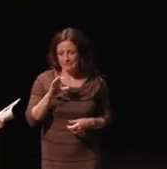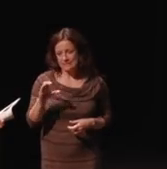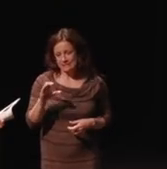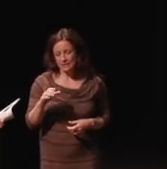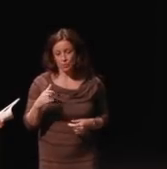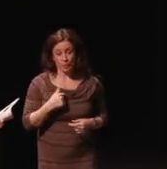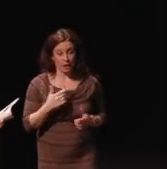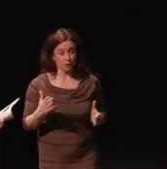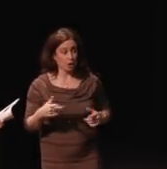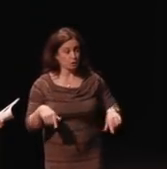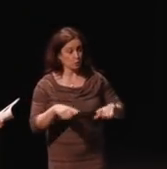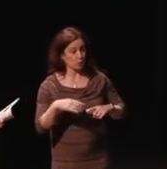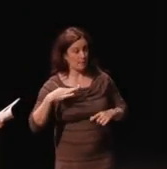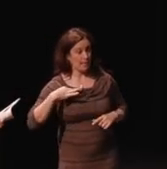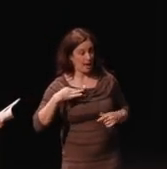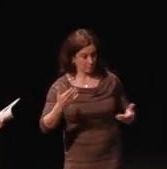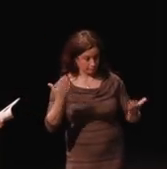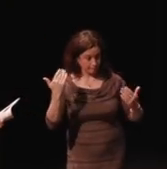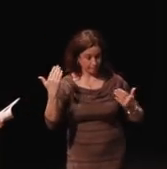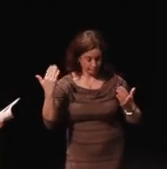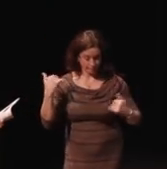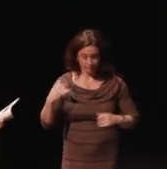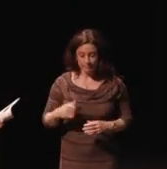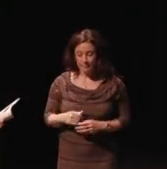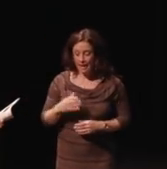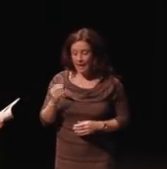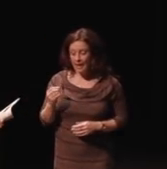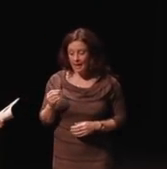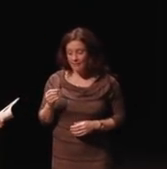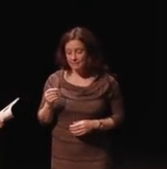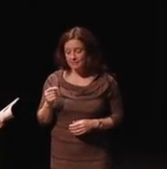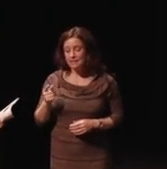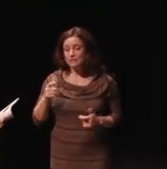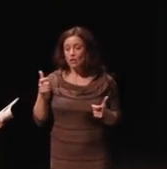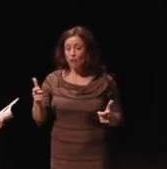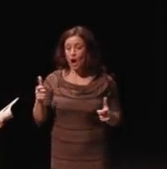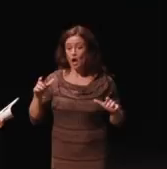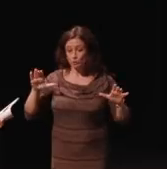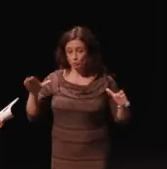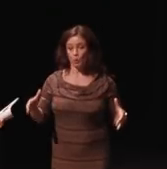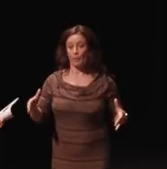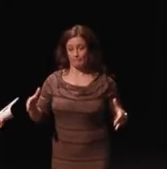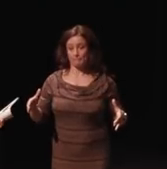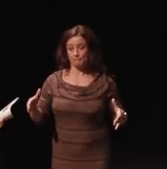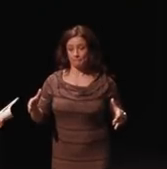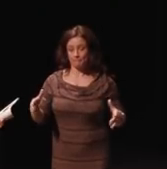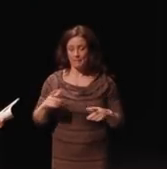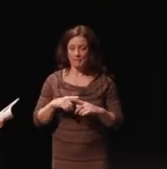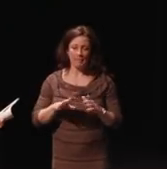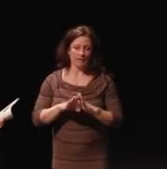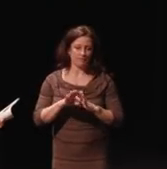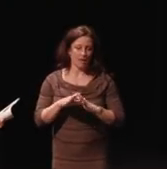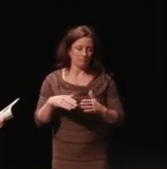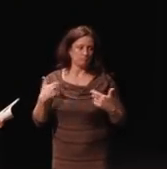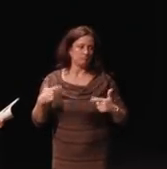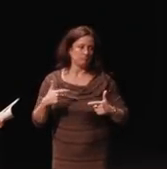we encourage you to apply, and it's a large group but they've developed tremendous recommendations that